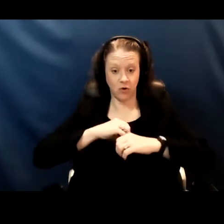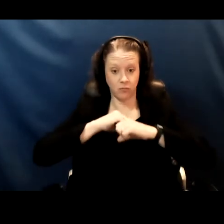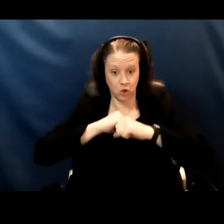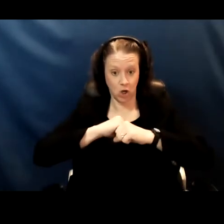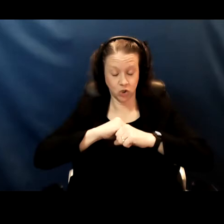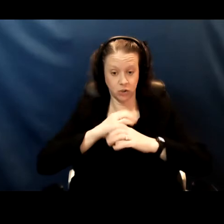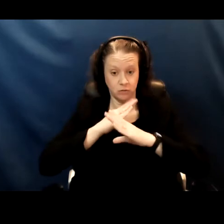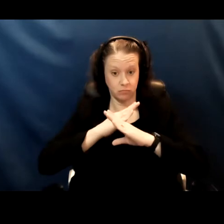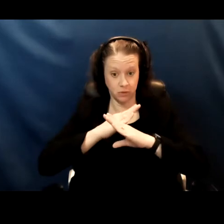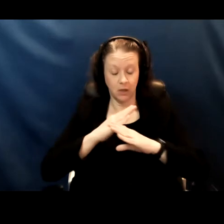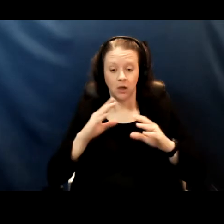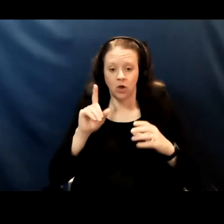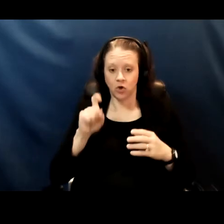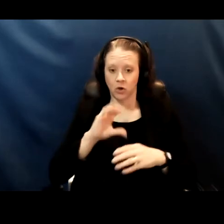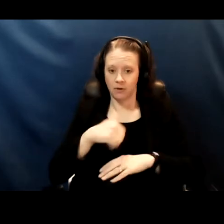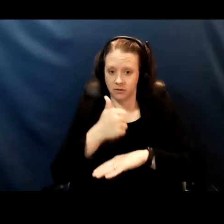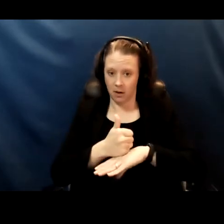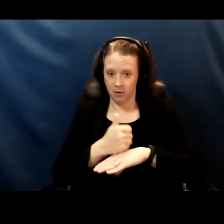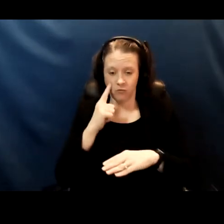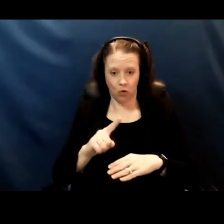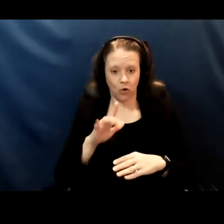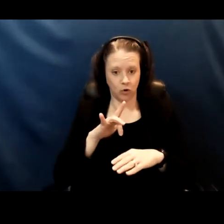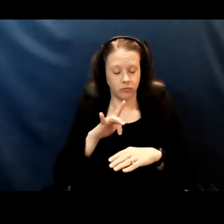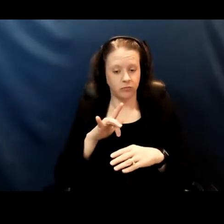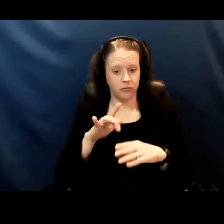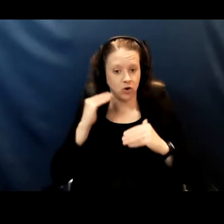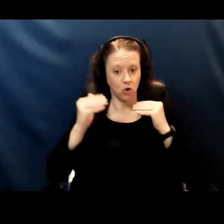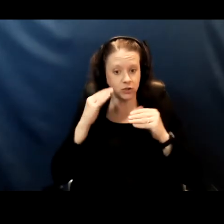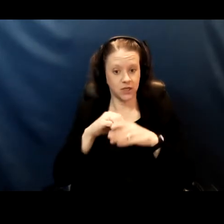in the early childhood education centers. And the vaccination